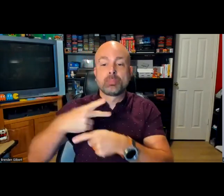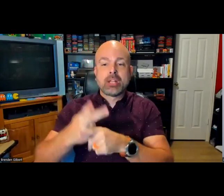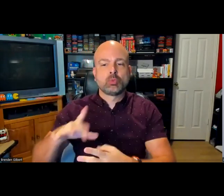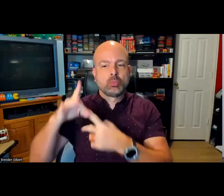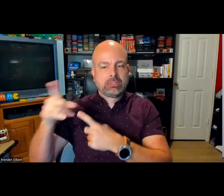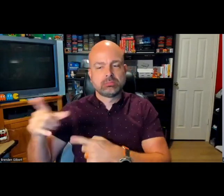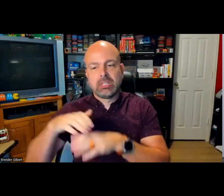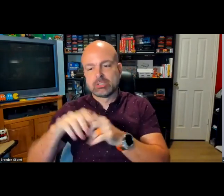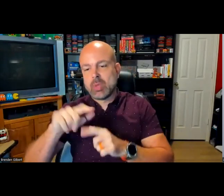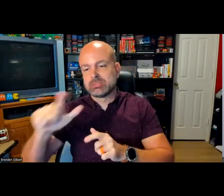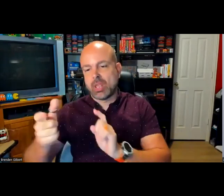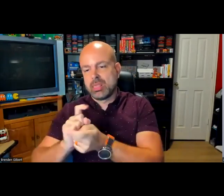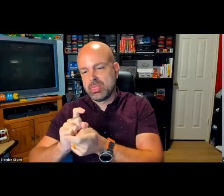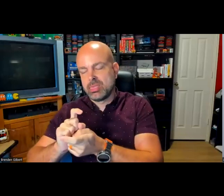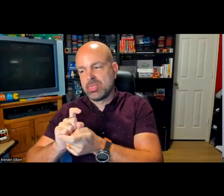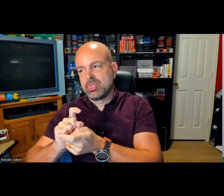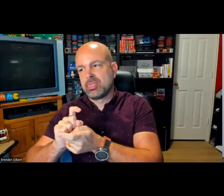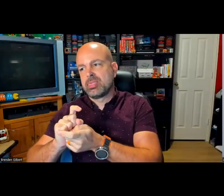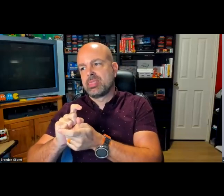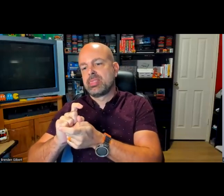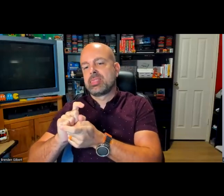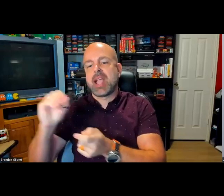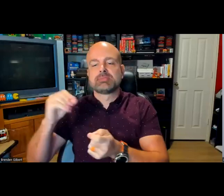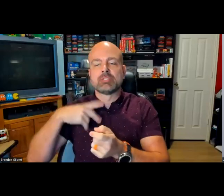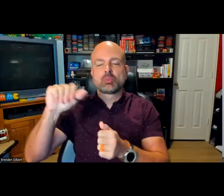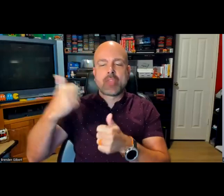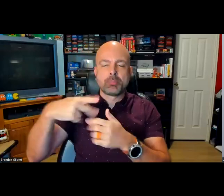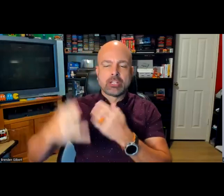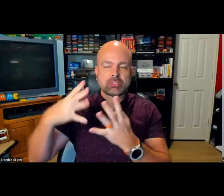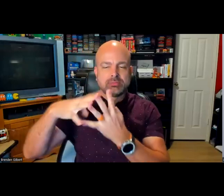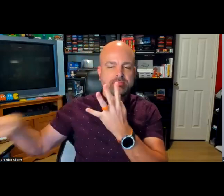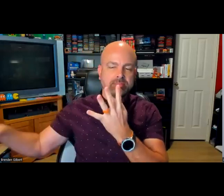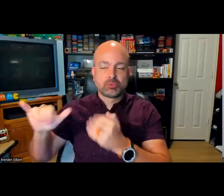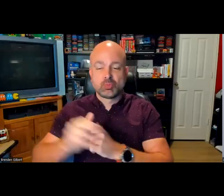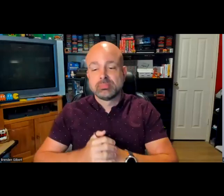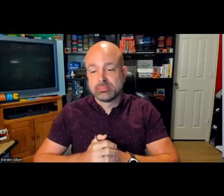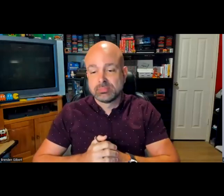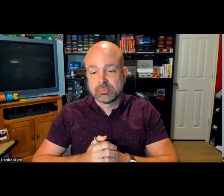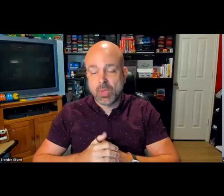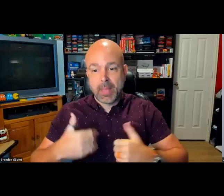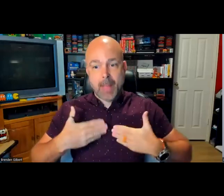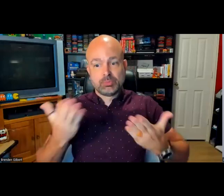supporting their work with a product doing English to ASL